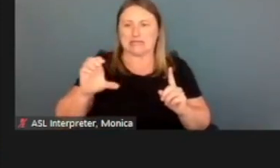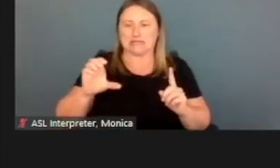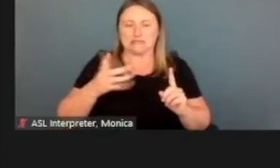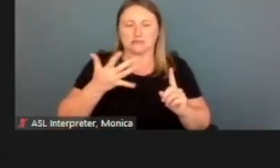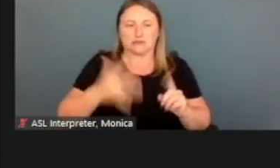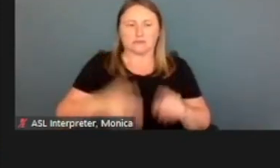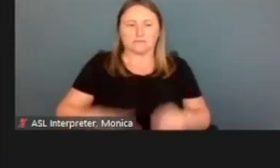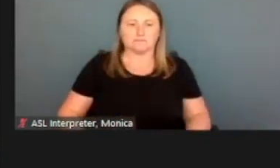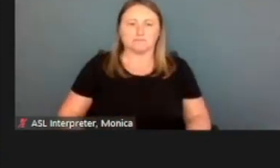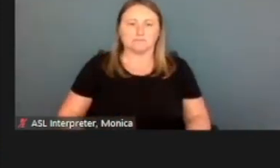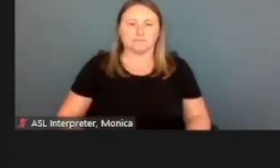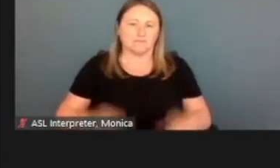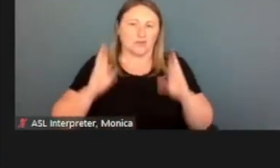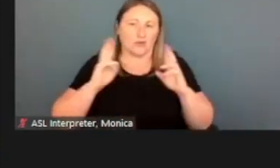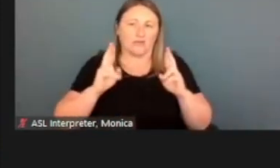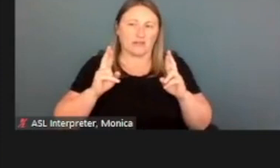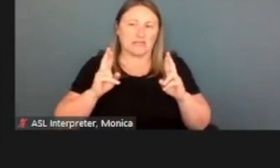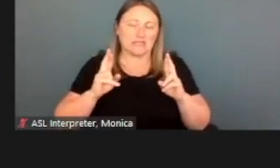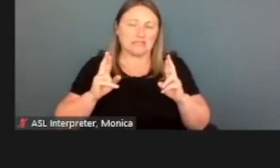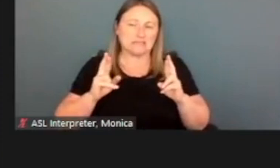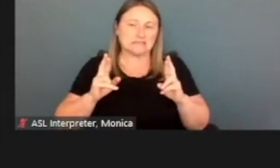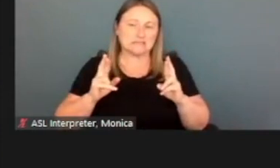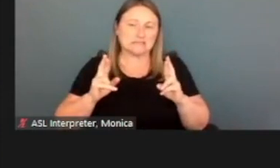Hopefully it doesn't time out.